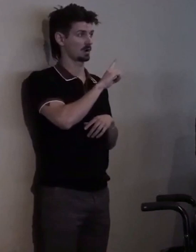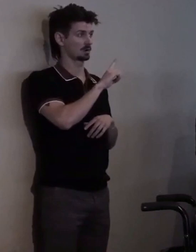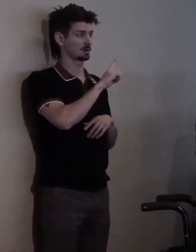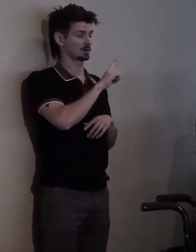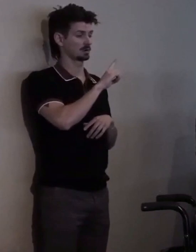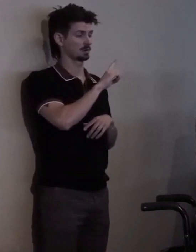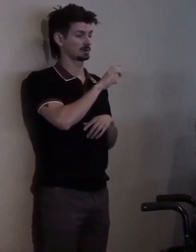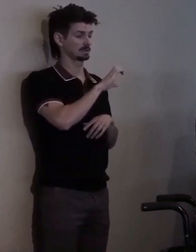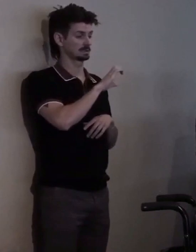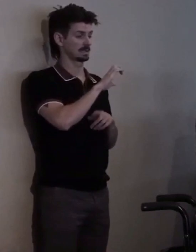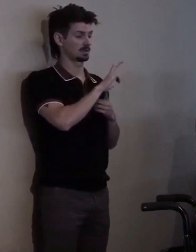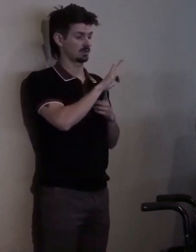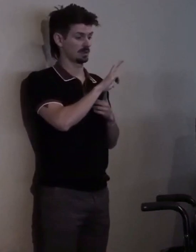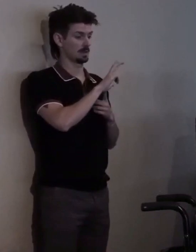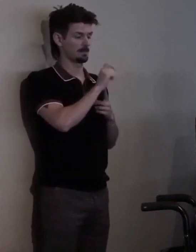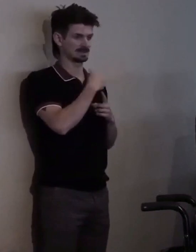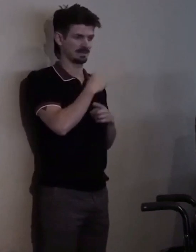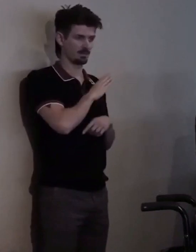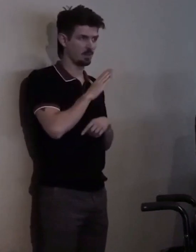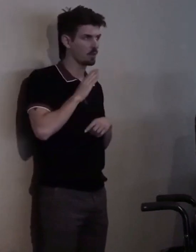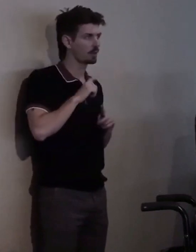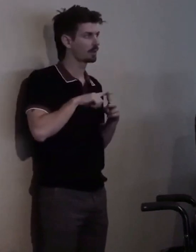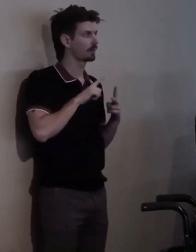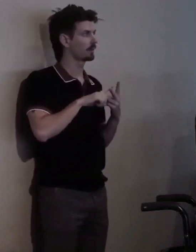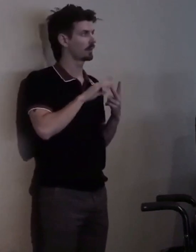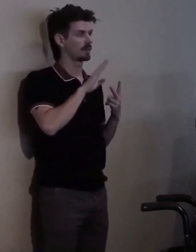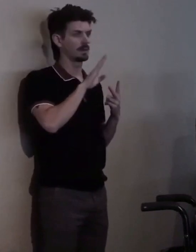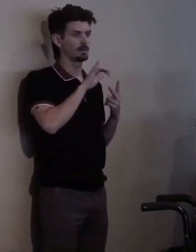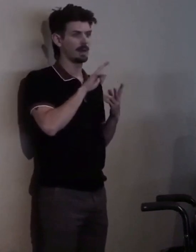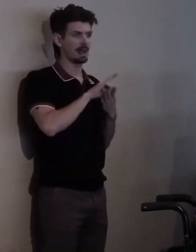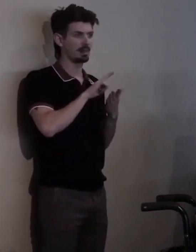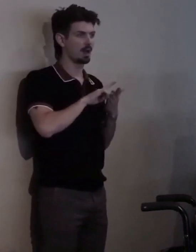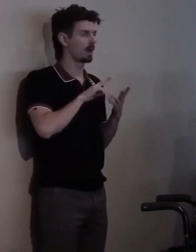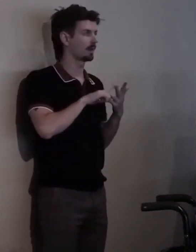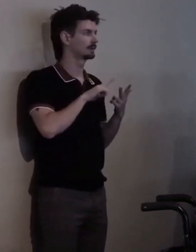it had to have bylaws and a mission and a vision and that sort of stuff.